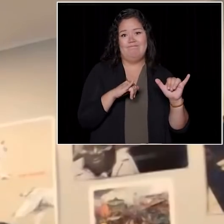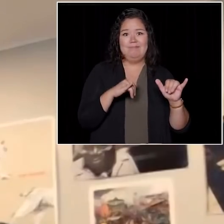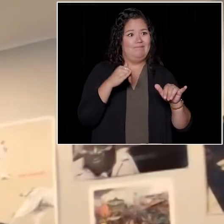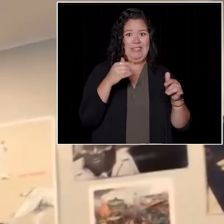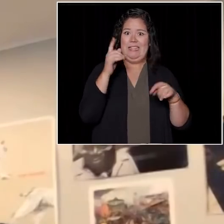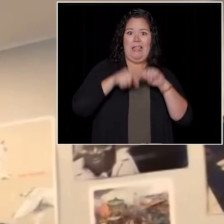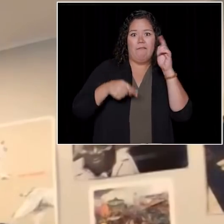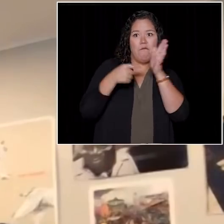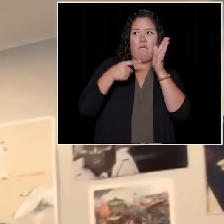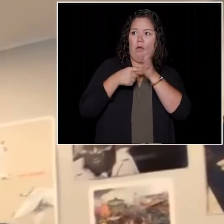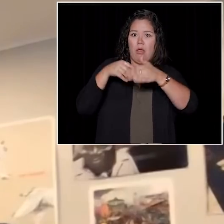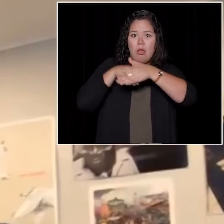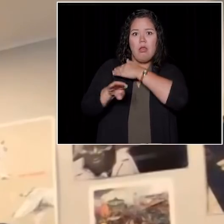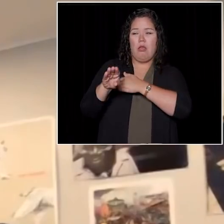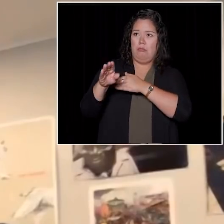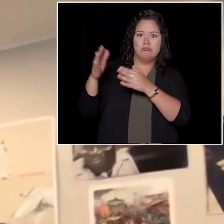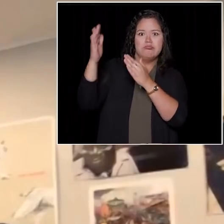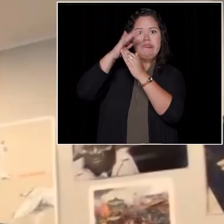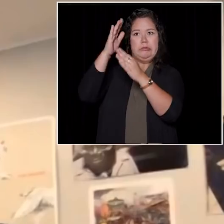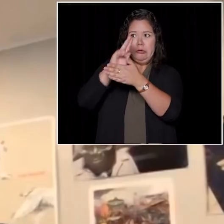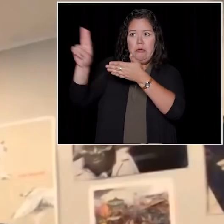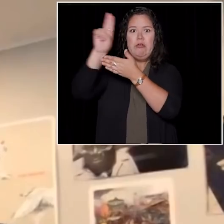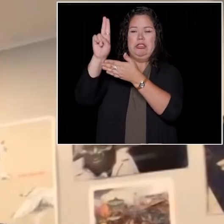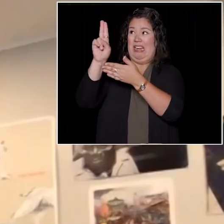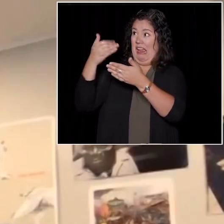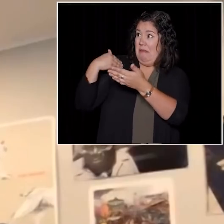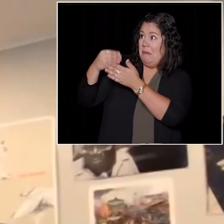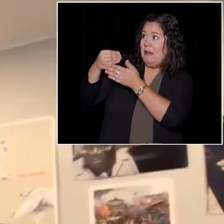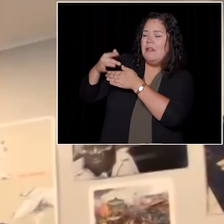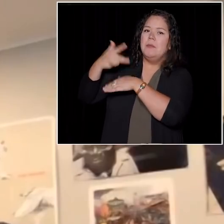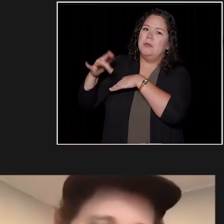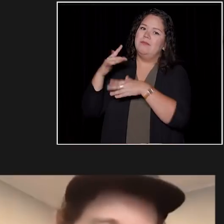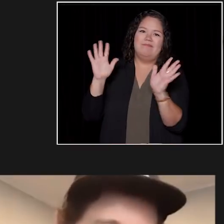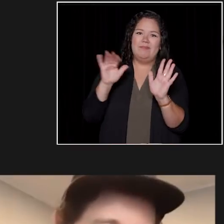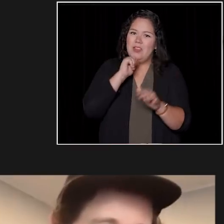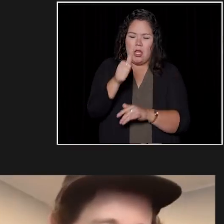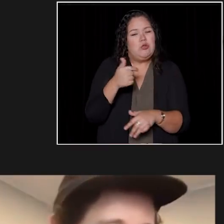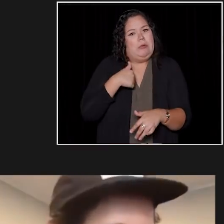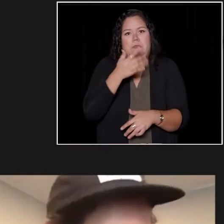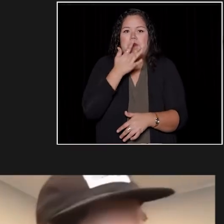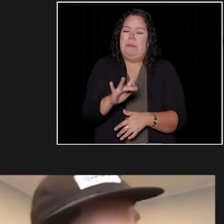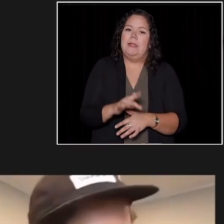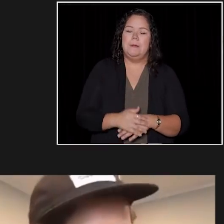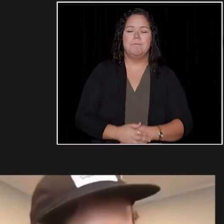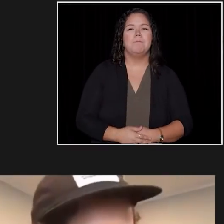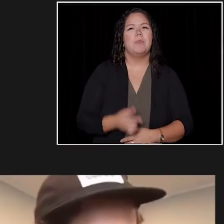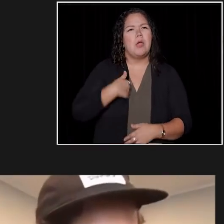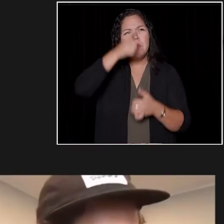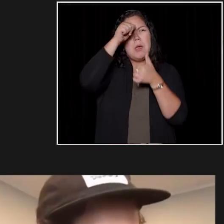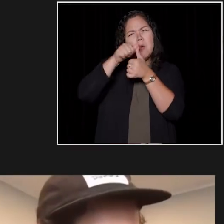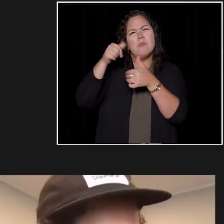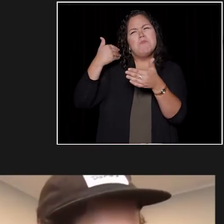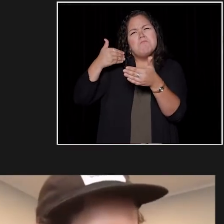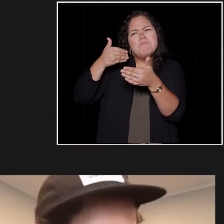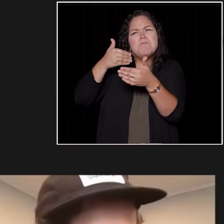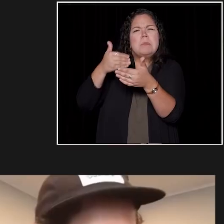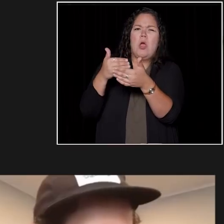to go to a world-class university and have it be paid for. There was a moment towards the end of my time at UBC,